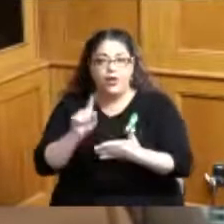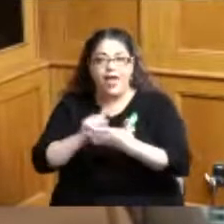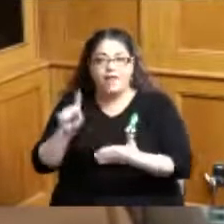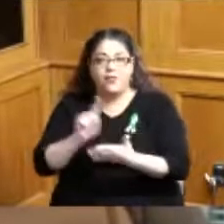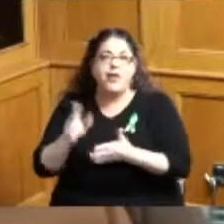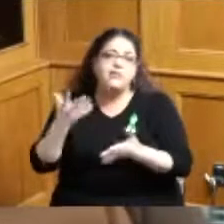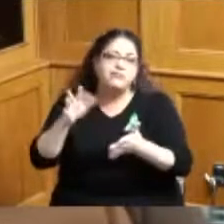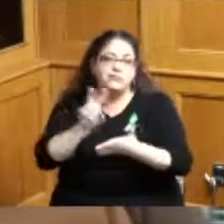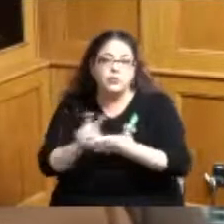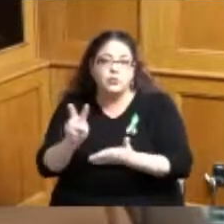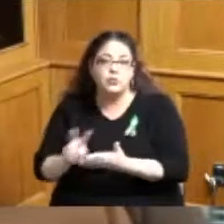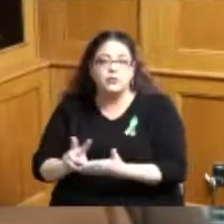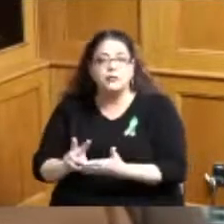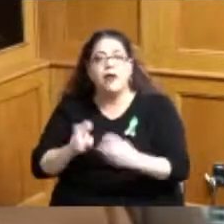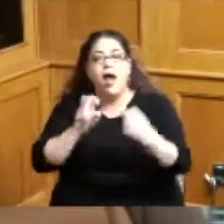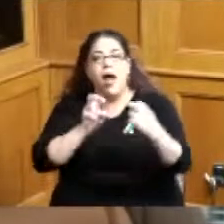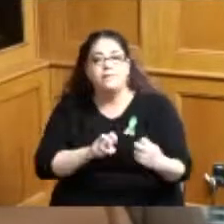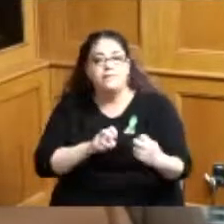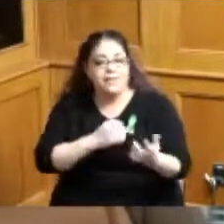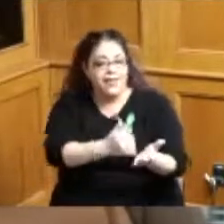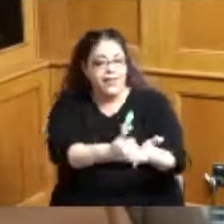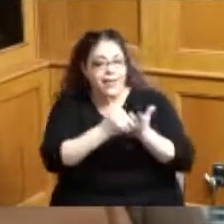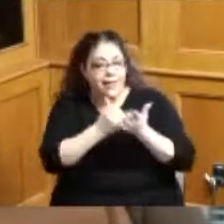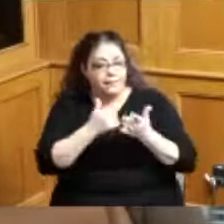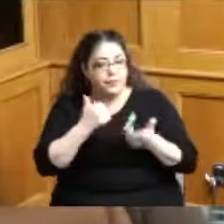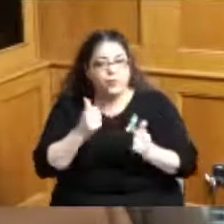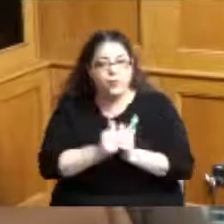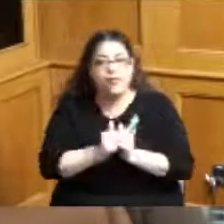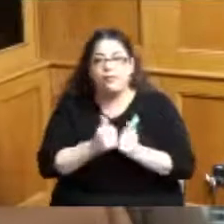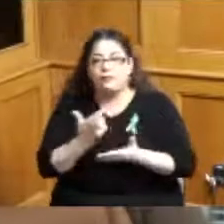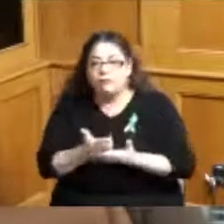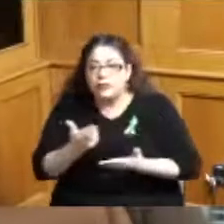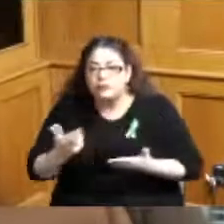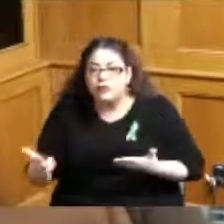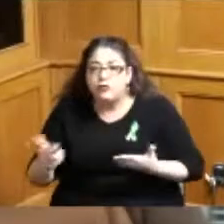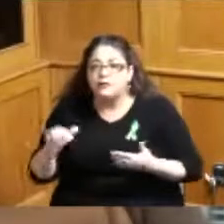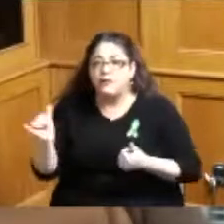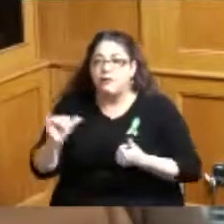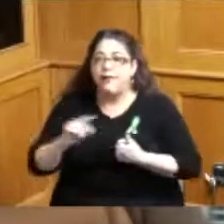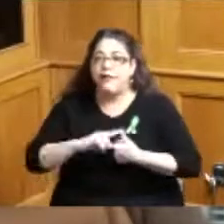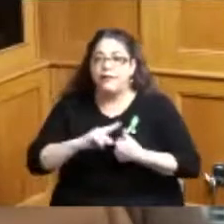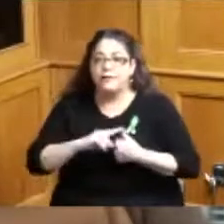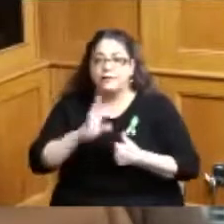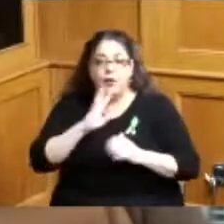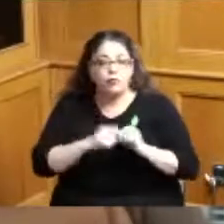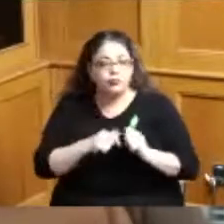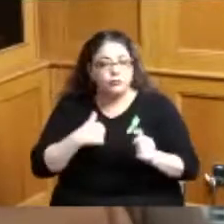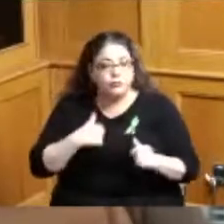and she basically just helped me with like resources like talking to me talking I mean